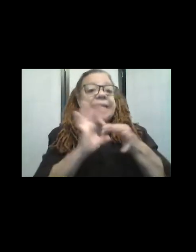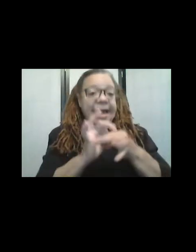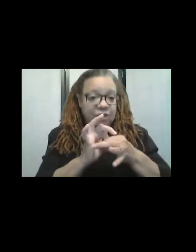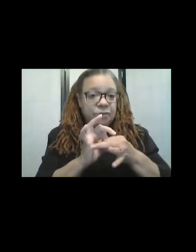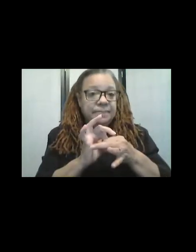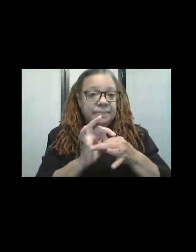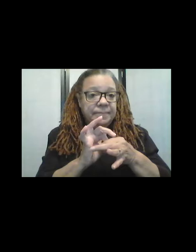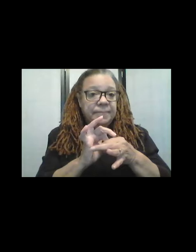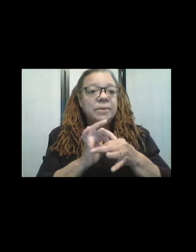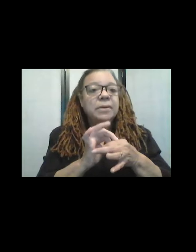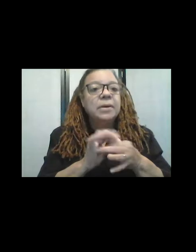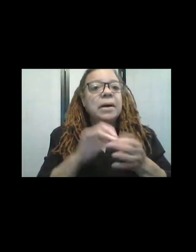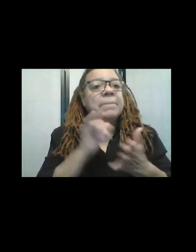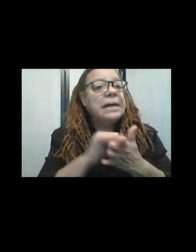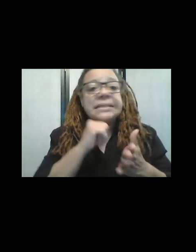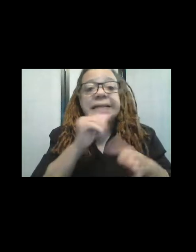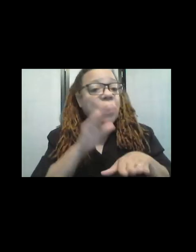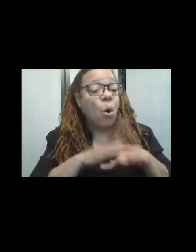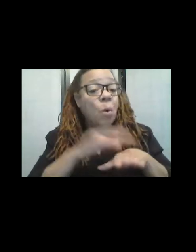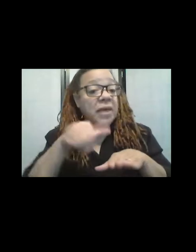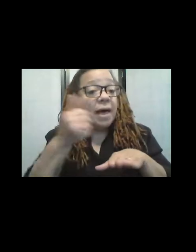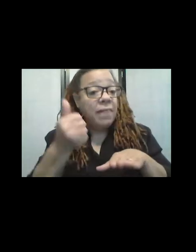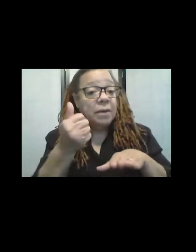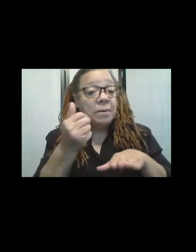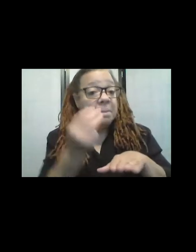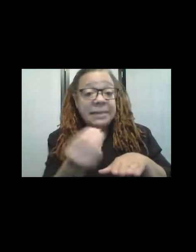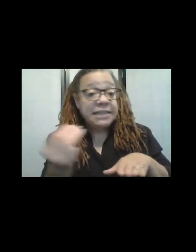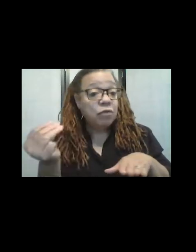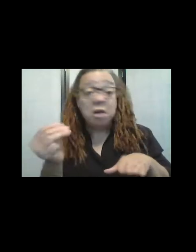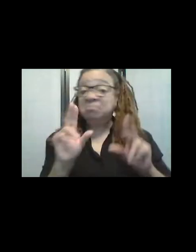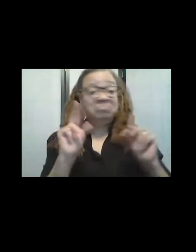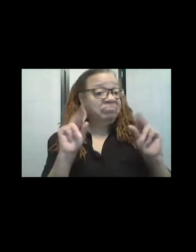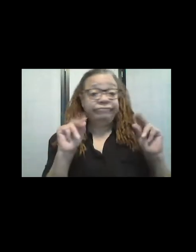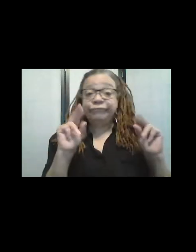And that's not on top of the other material? No, this is completely separate. I